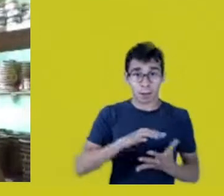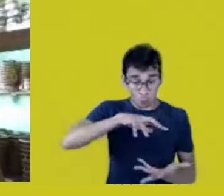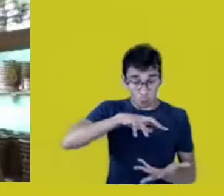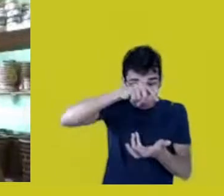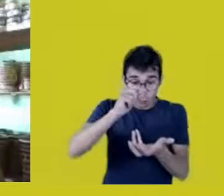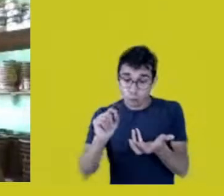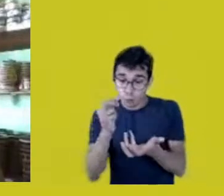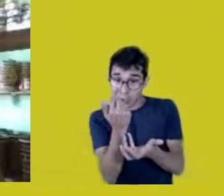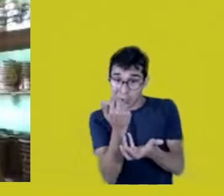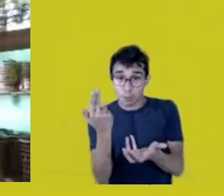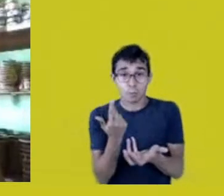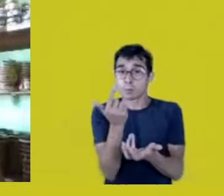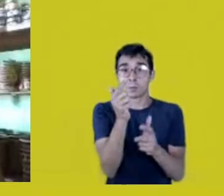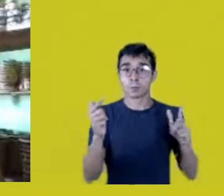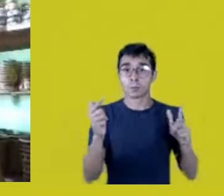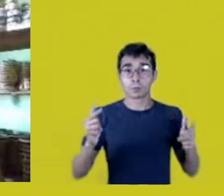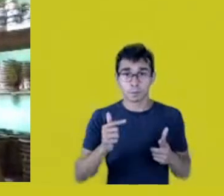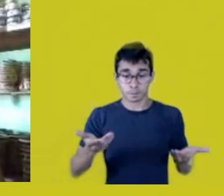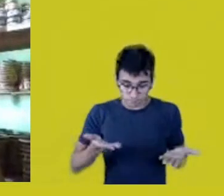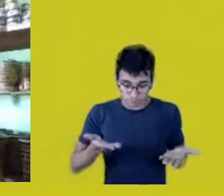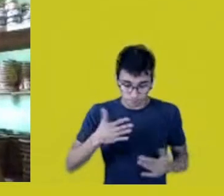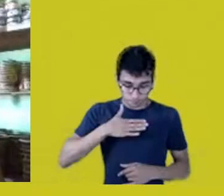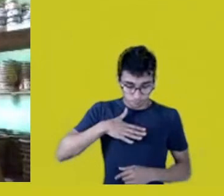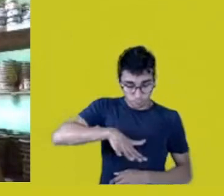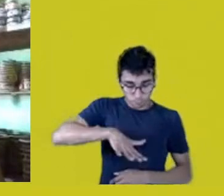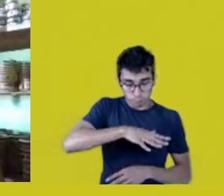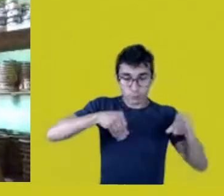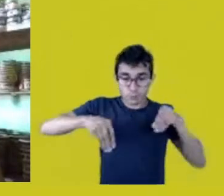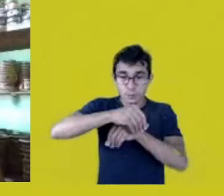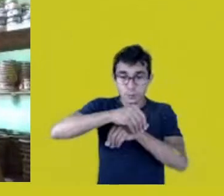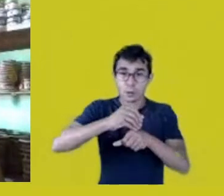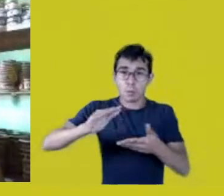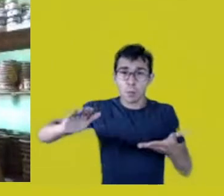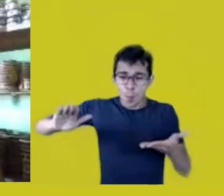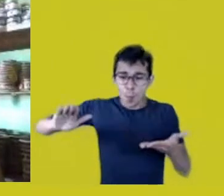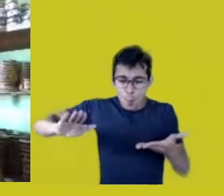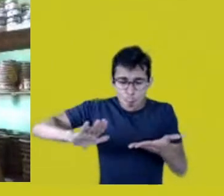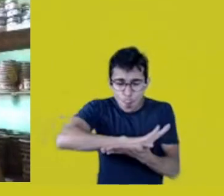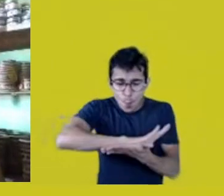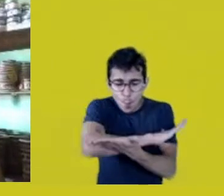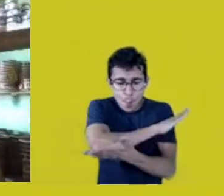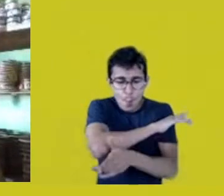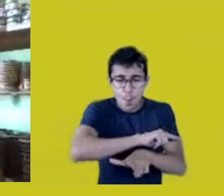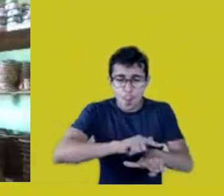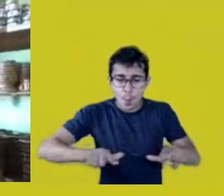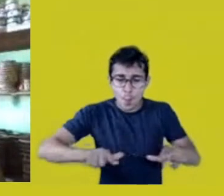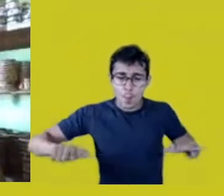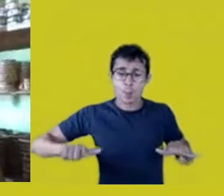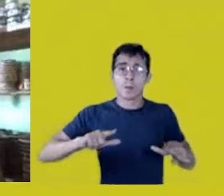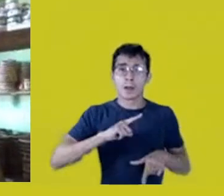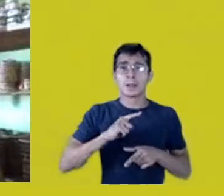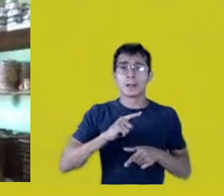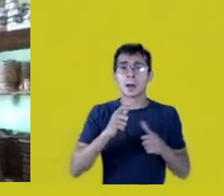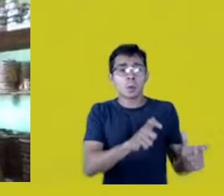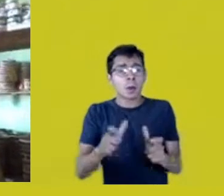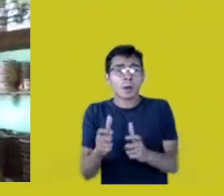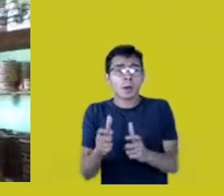Today, my territory is becoming a desert, and what little land we have left is producing soy